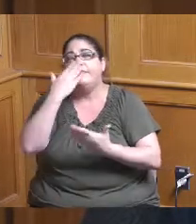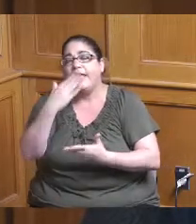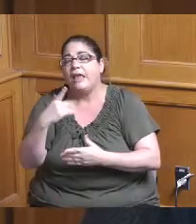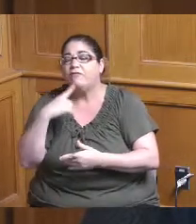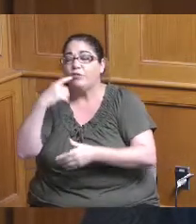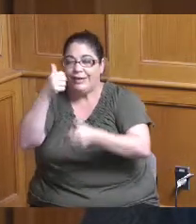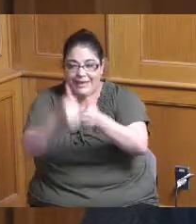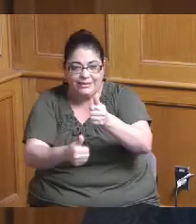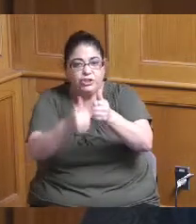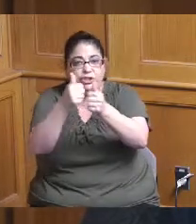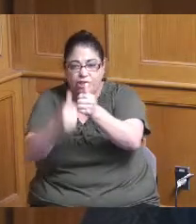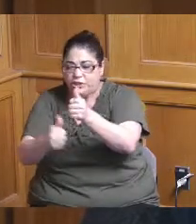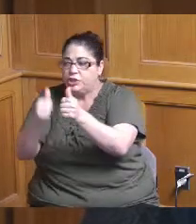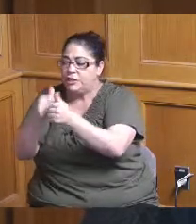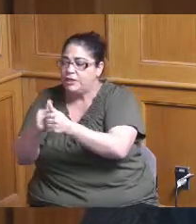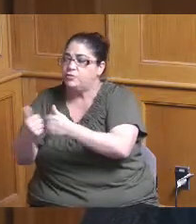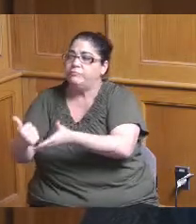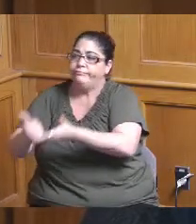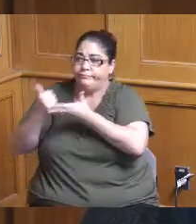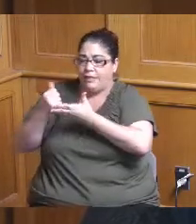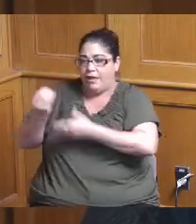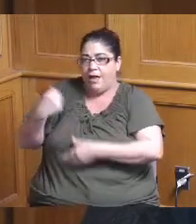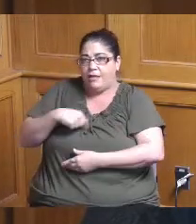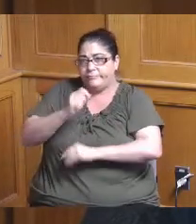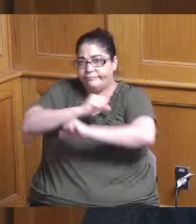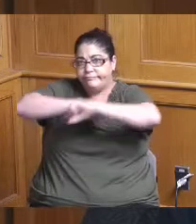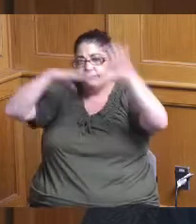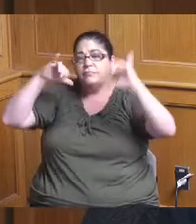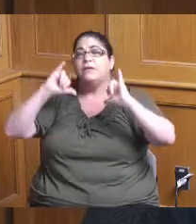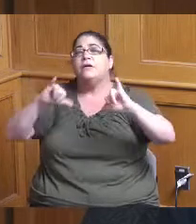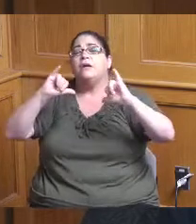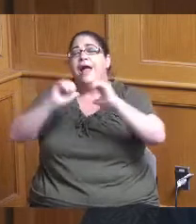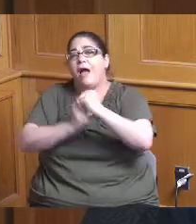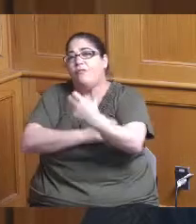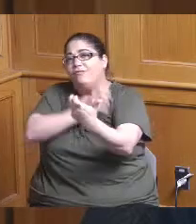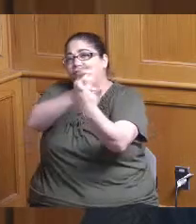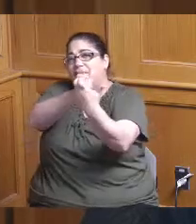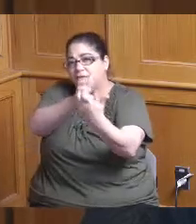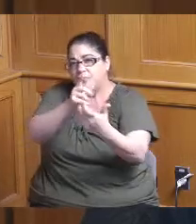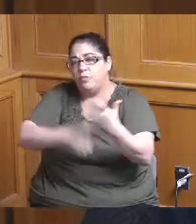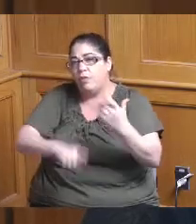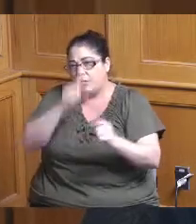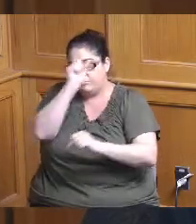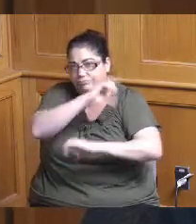every one of these and letting us know how it fits into a larger context for each community